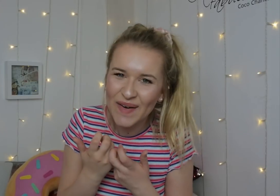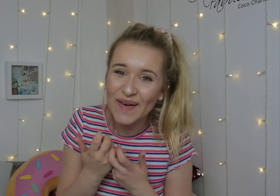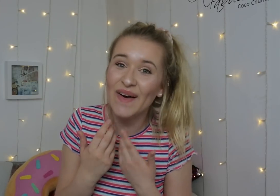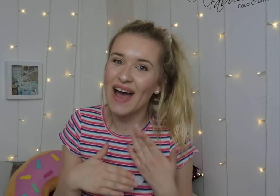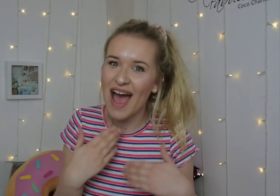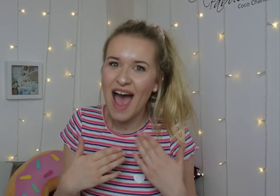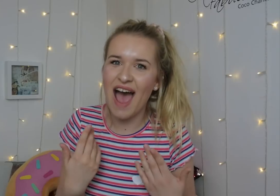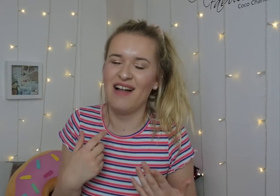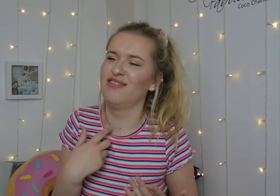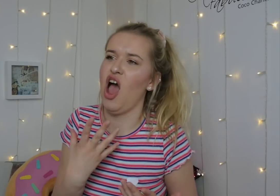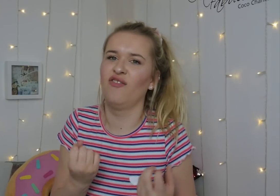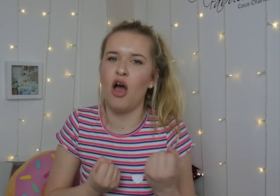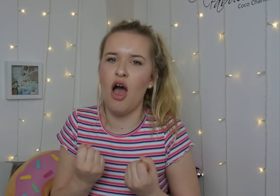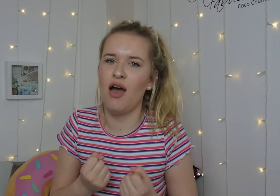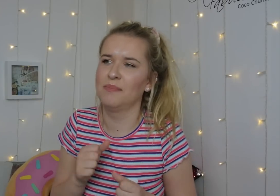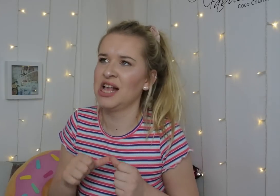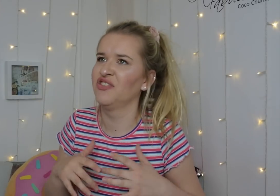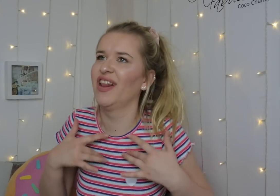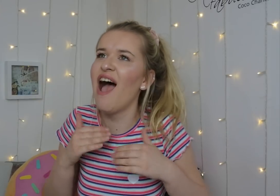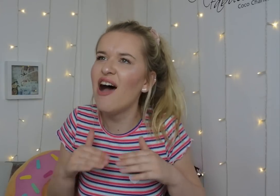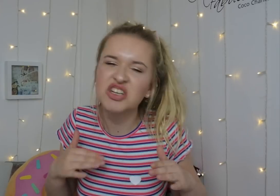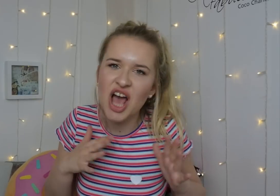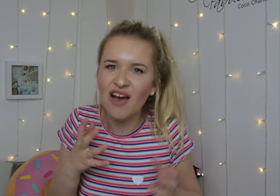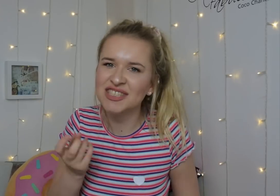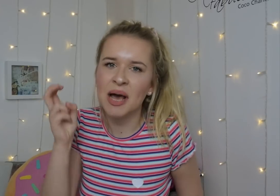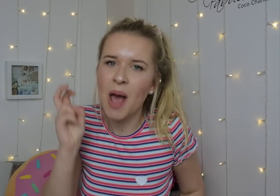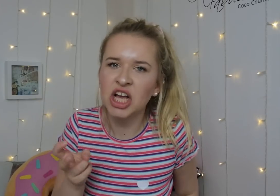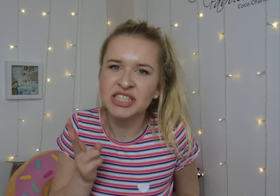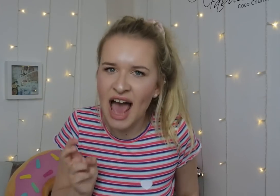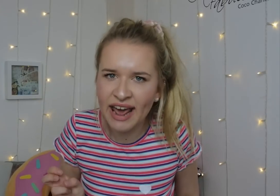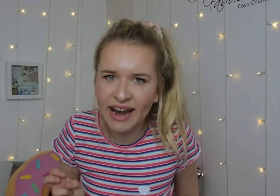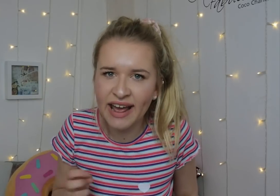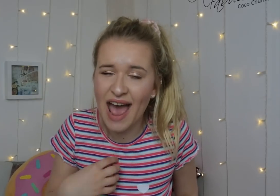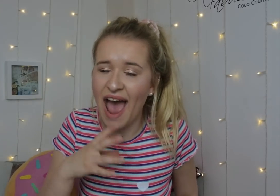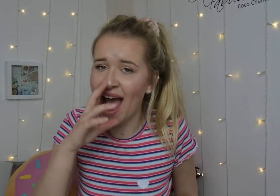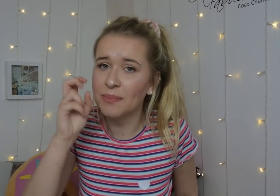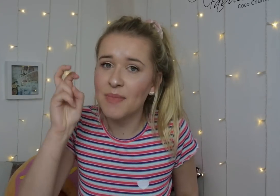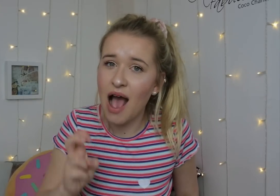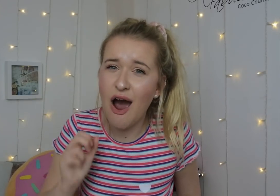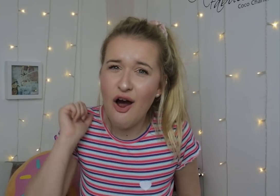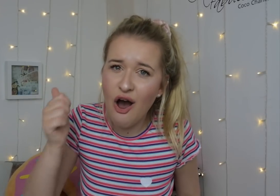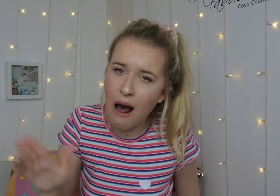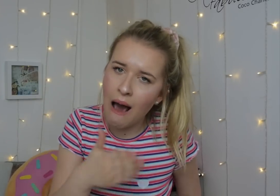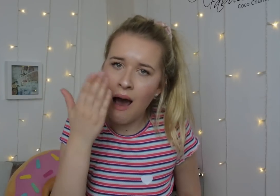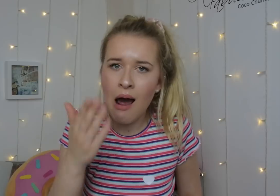After getting my car, this is the best feeling ever not getting the bus again. I hate buses as they're long